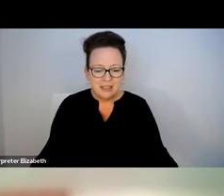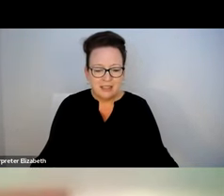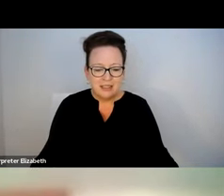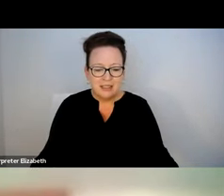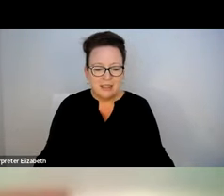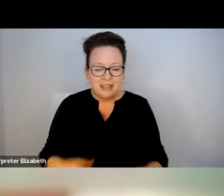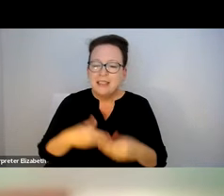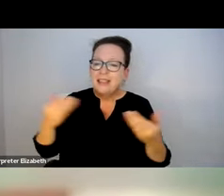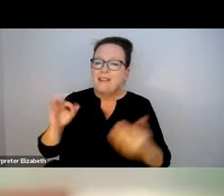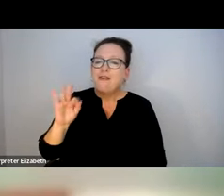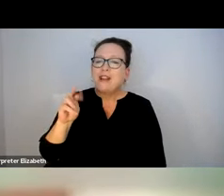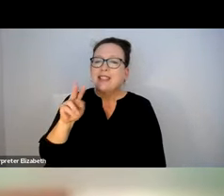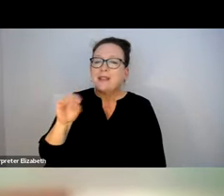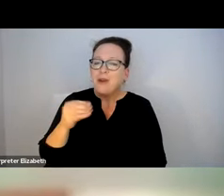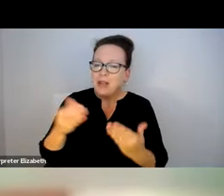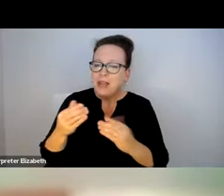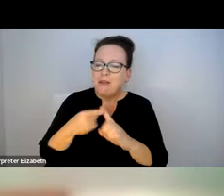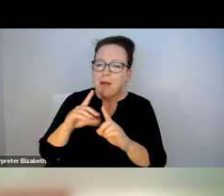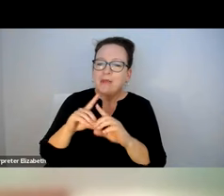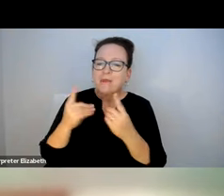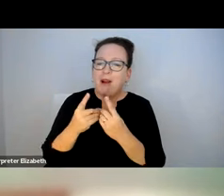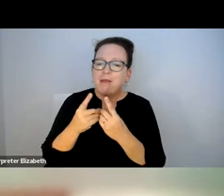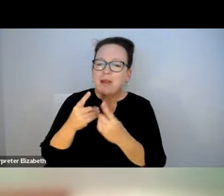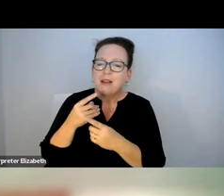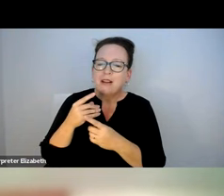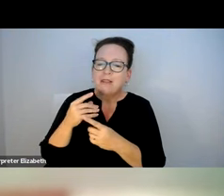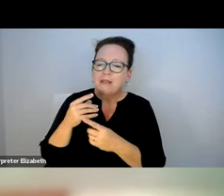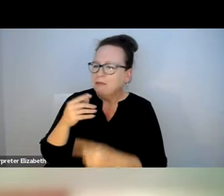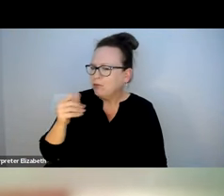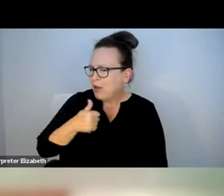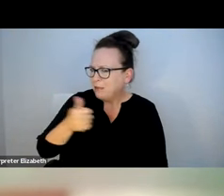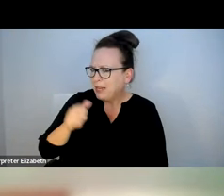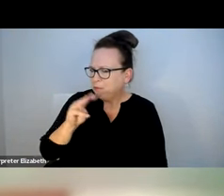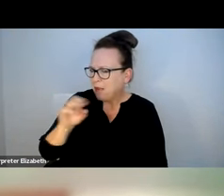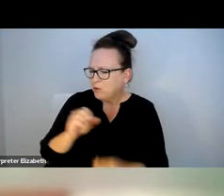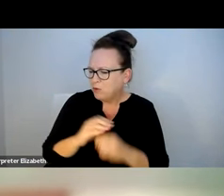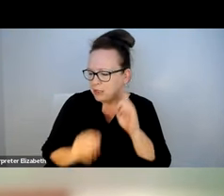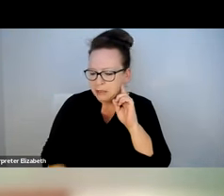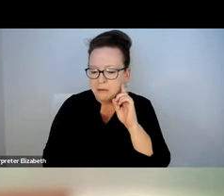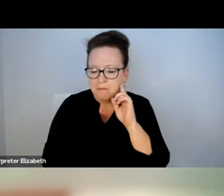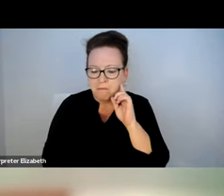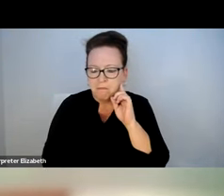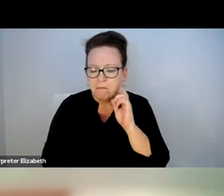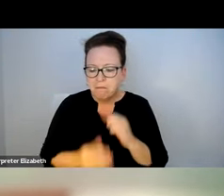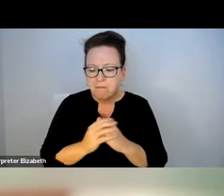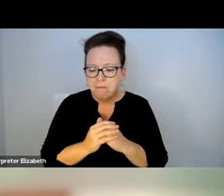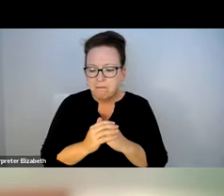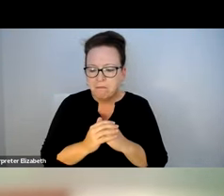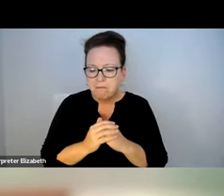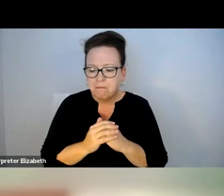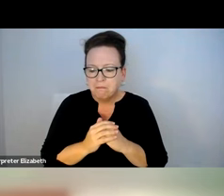THE MEETING. ENGINEER FOR THE DEPARTMENT OF TRANSPORTATION MASSACHUSETTS.